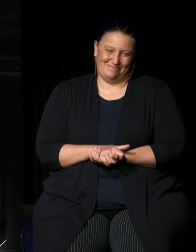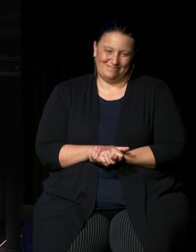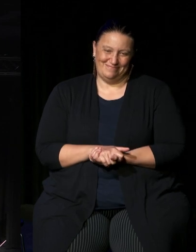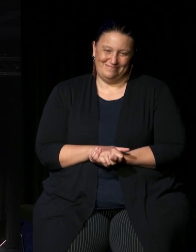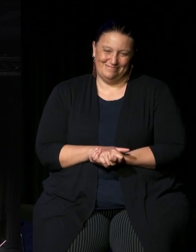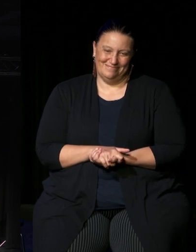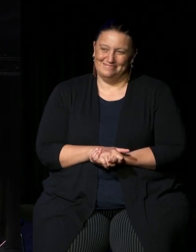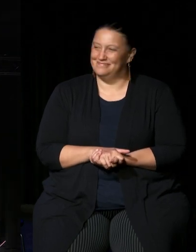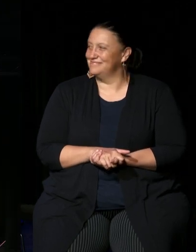thank you very much